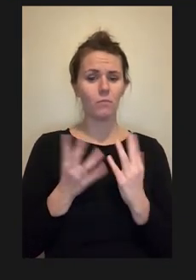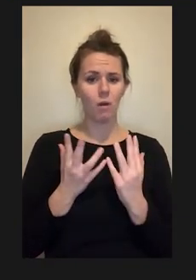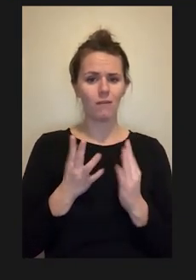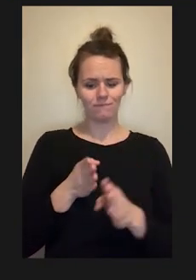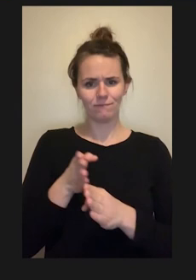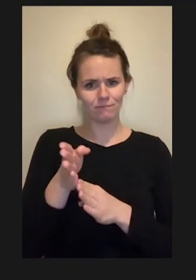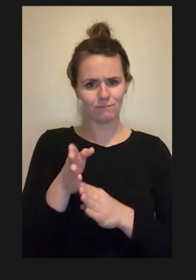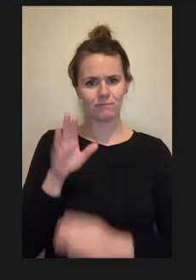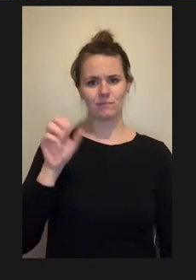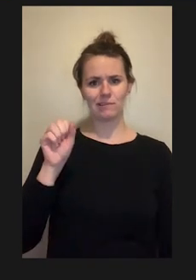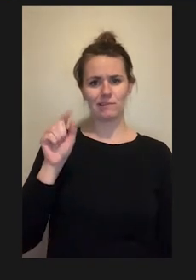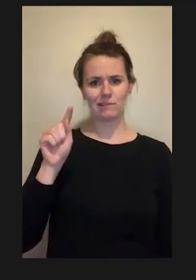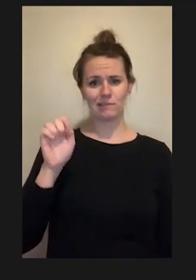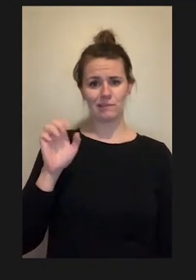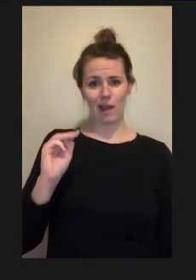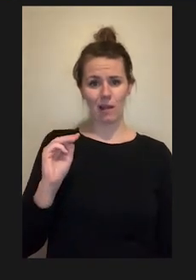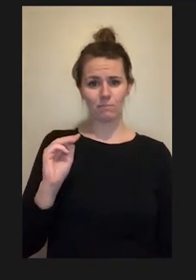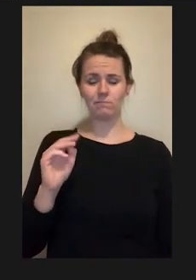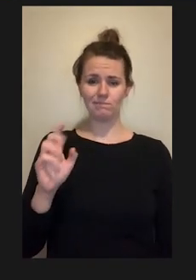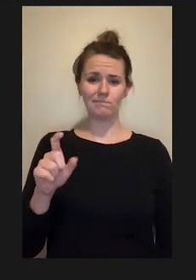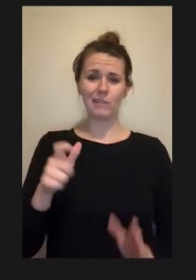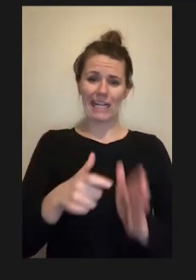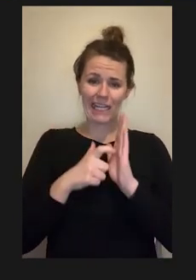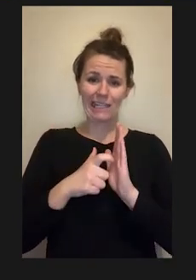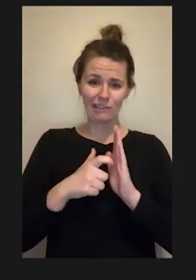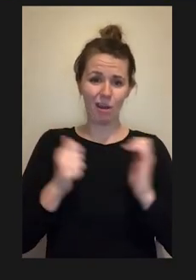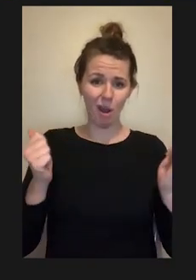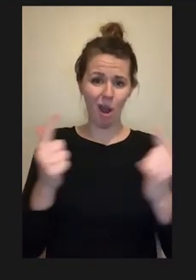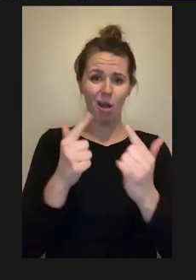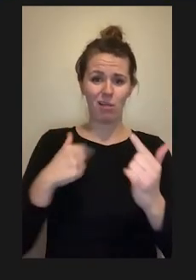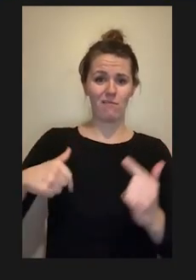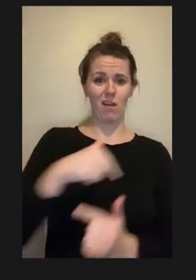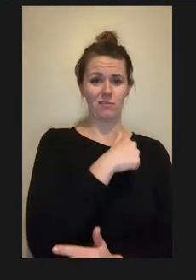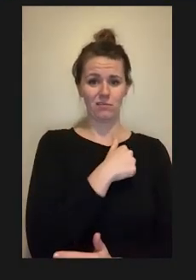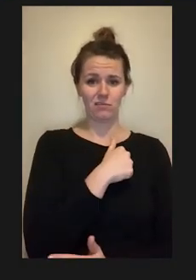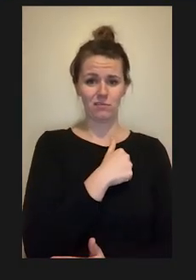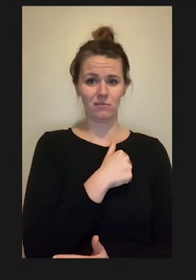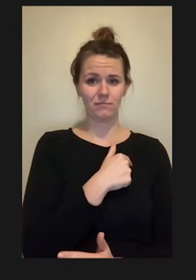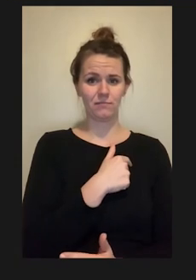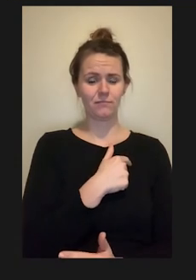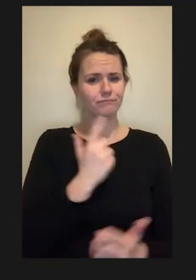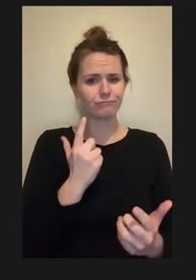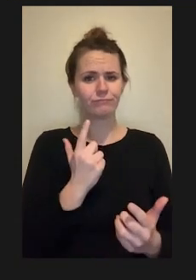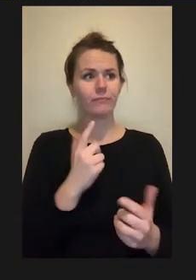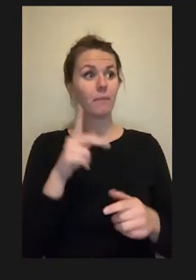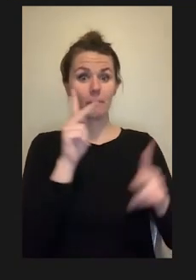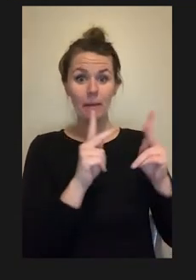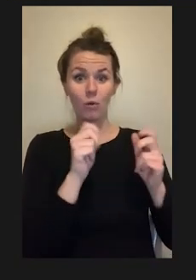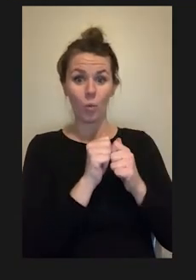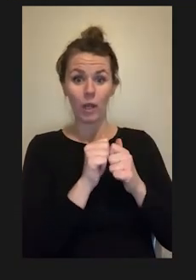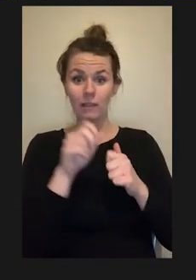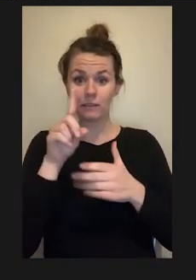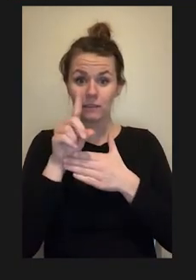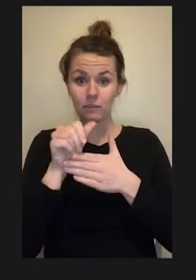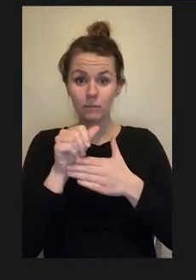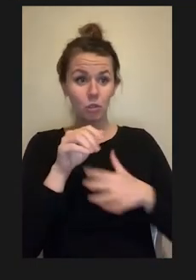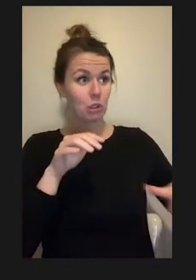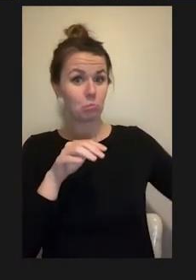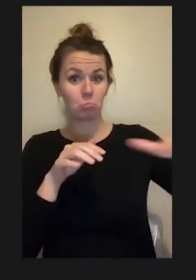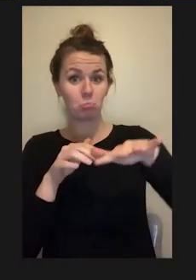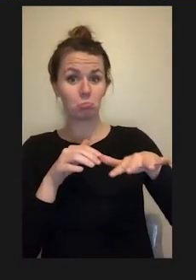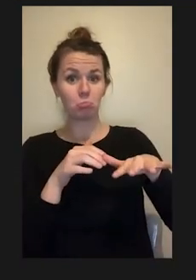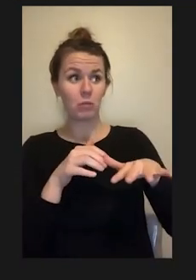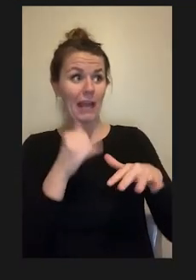But I don't see it as simply as an issue of wasted resources, of not using people with disabilities,